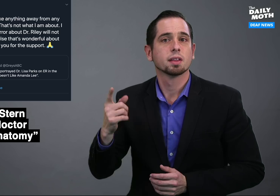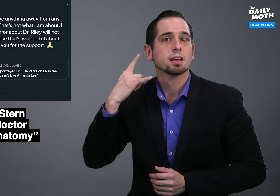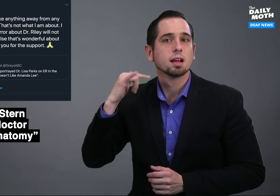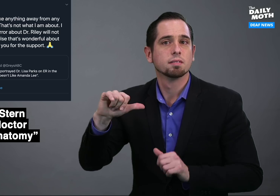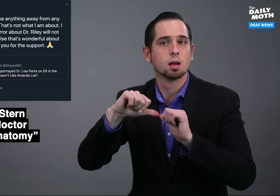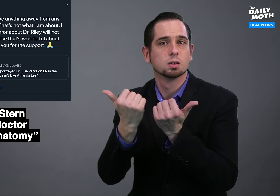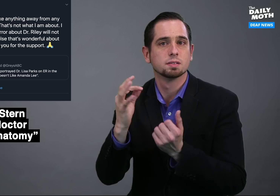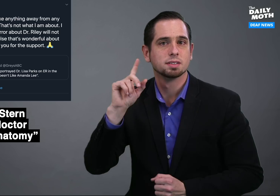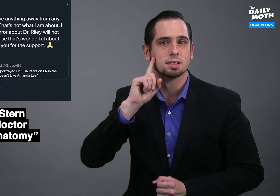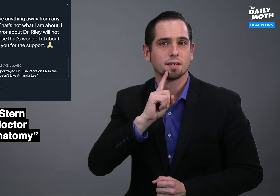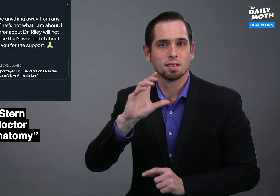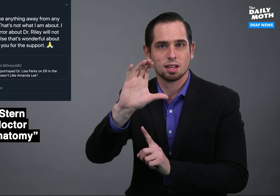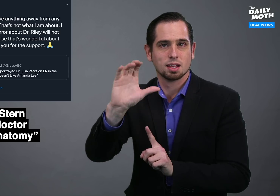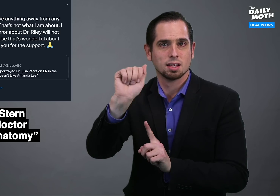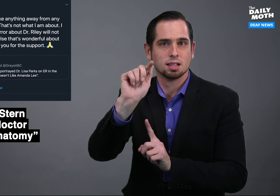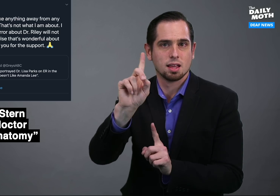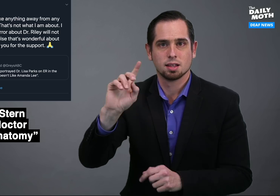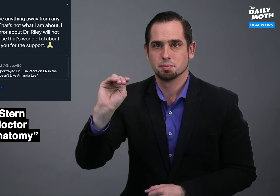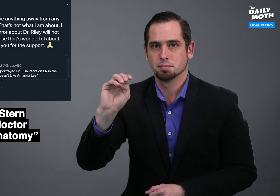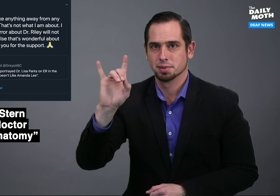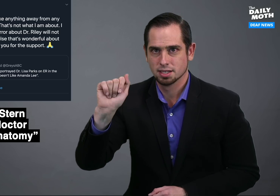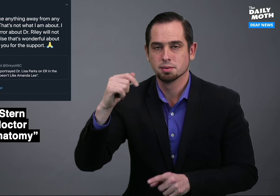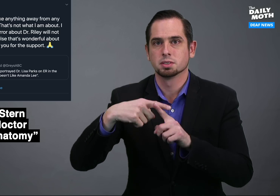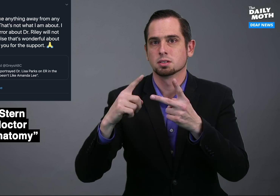California Association of the Deaf (CAD) Media and